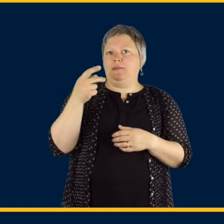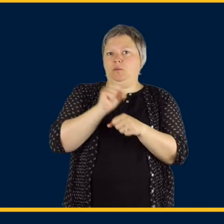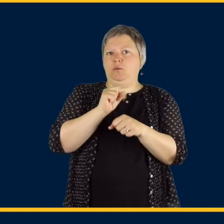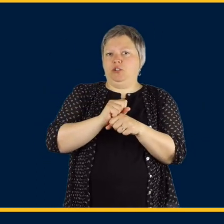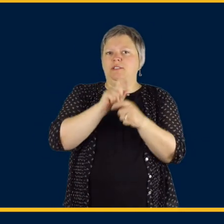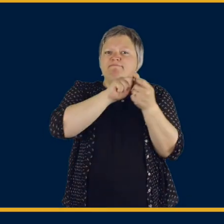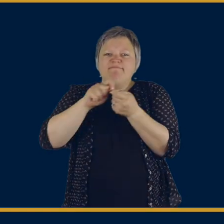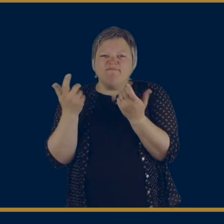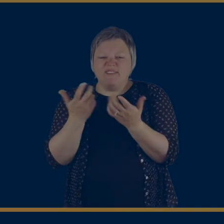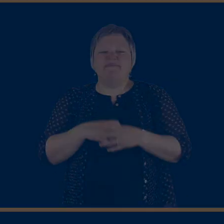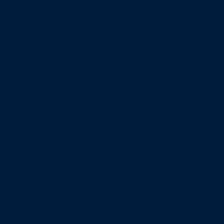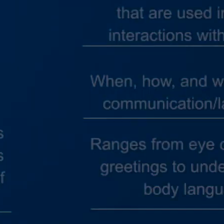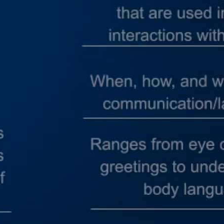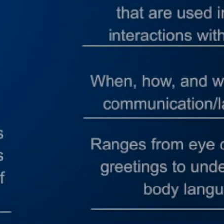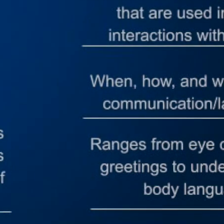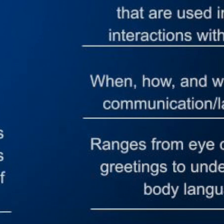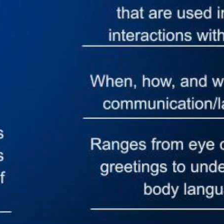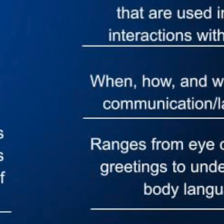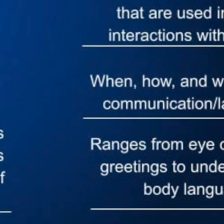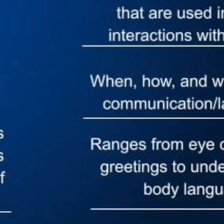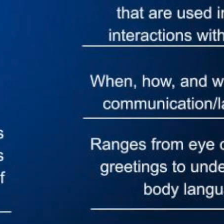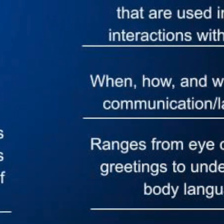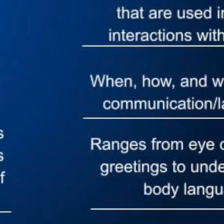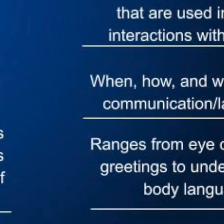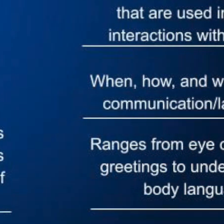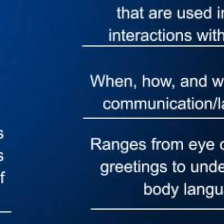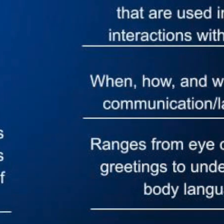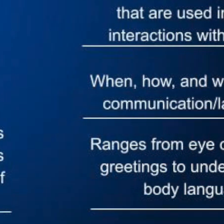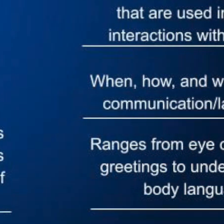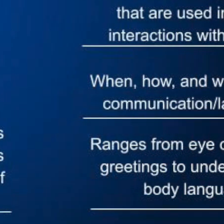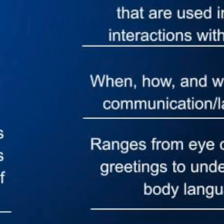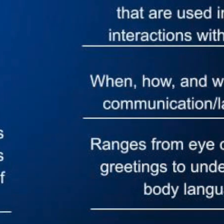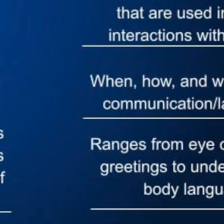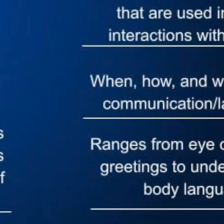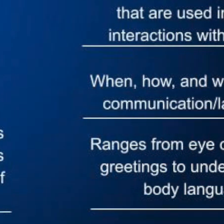So what exactly does that entail?